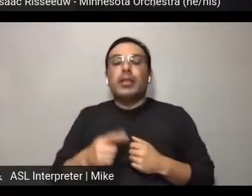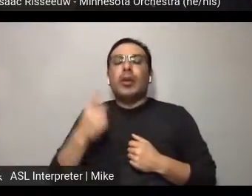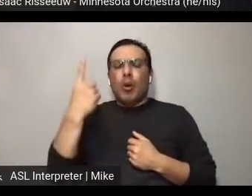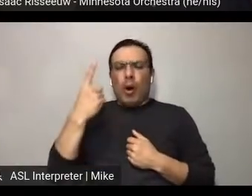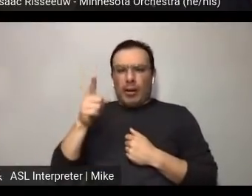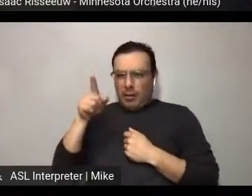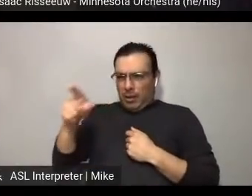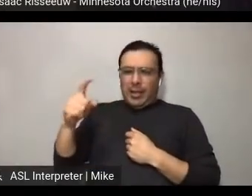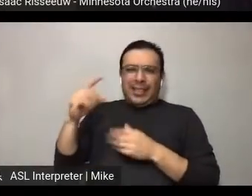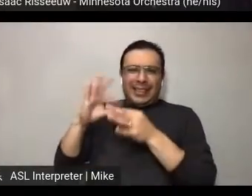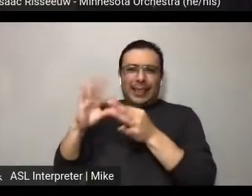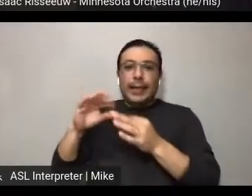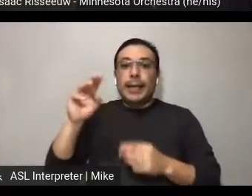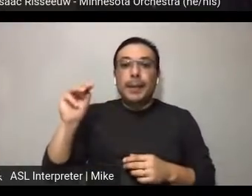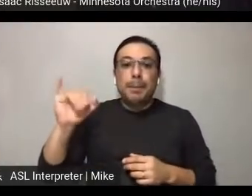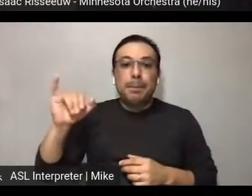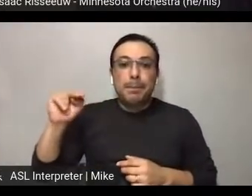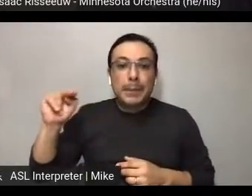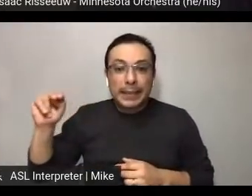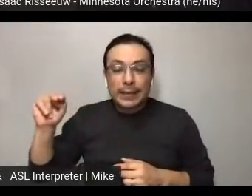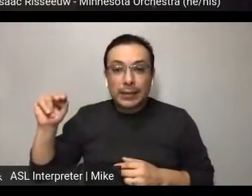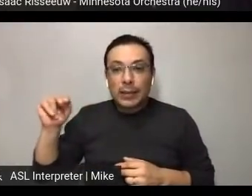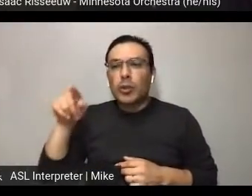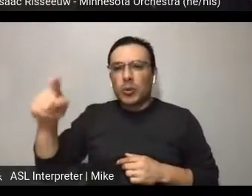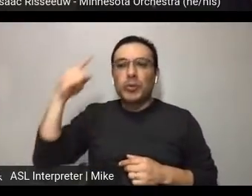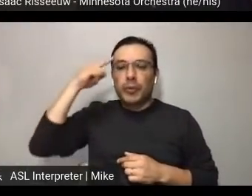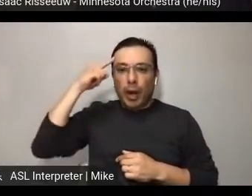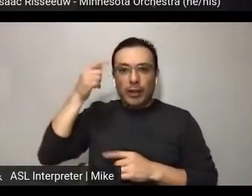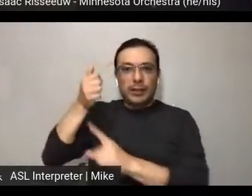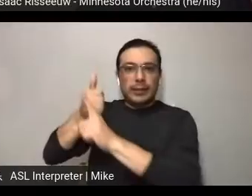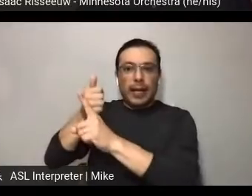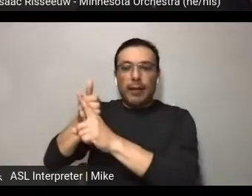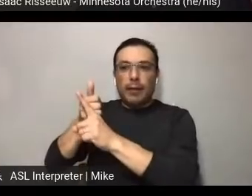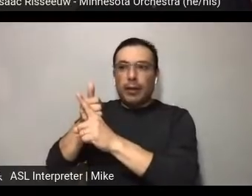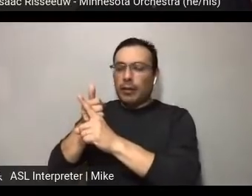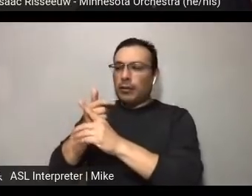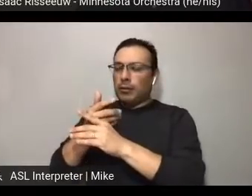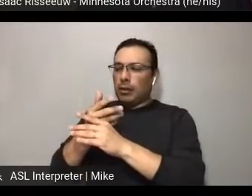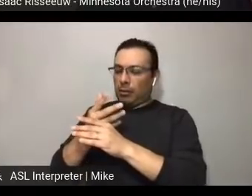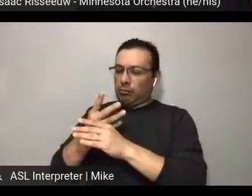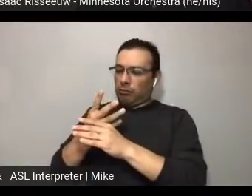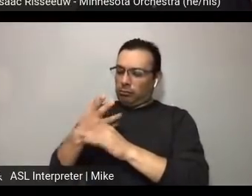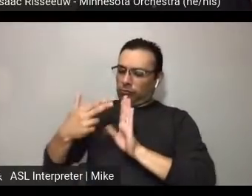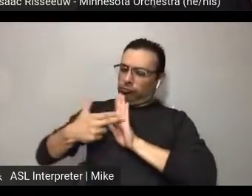and how you think of yourself as a media organization. And the question